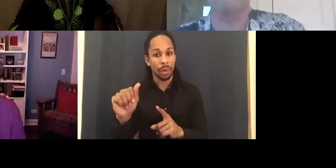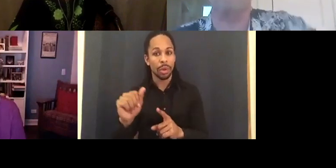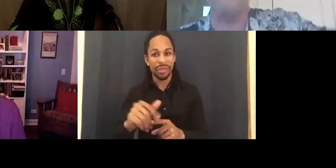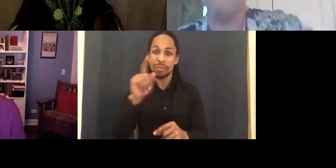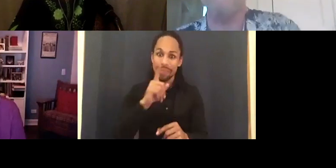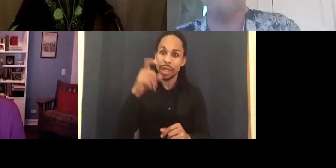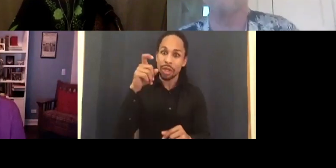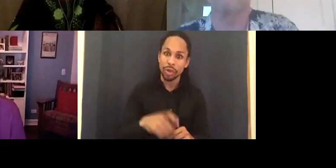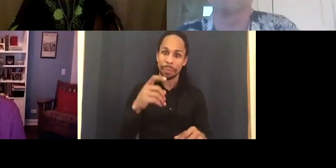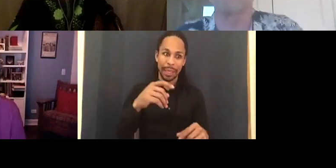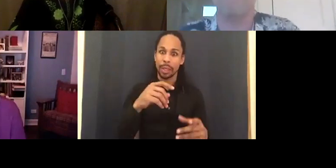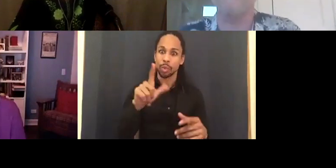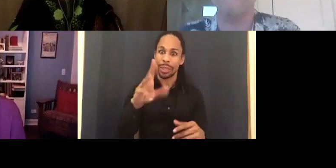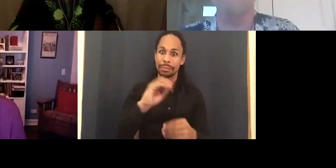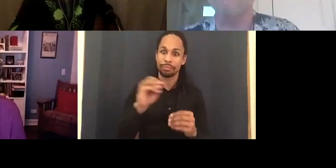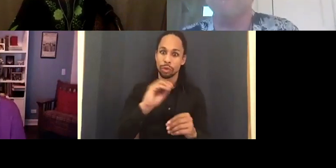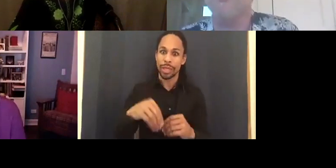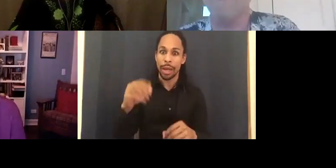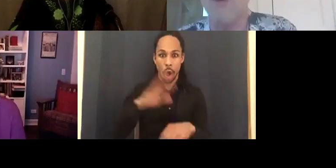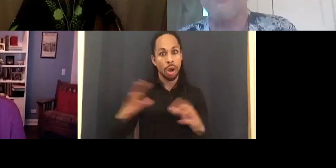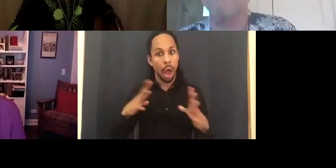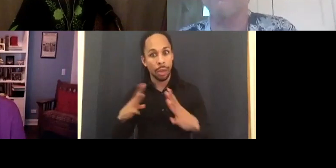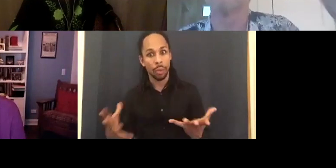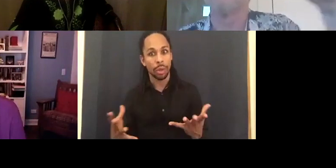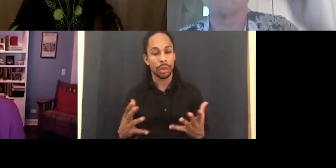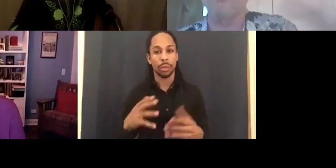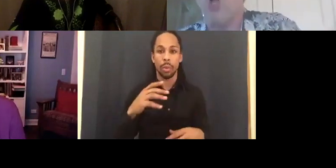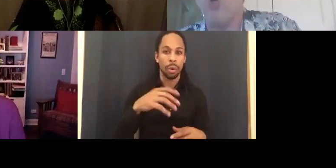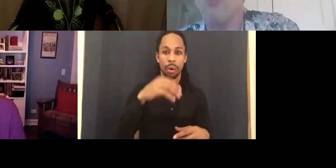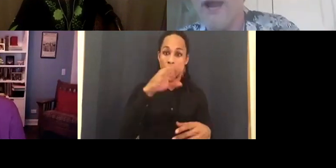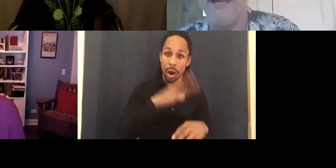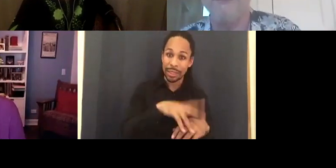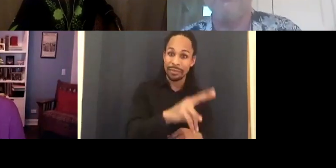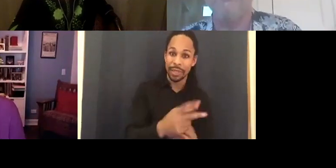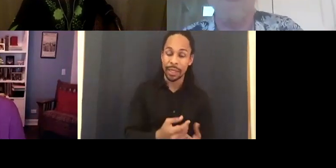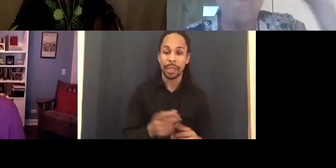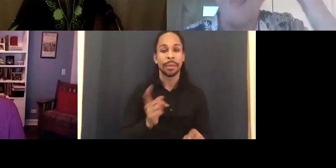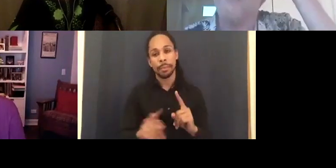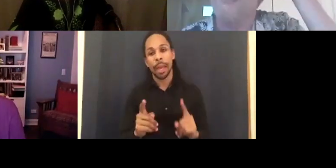and he could flex his muscles all he wanted but we're a long way from that.